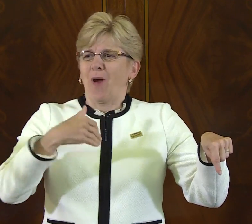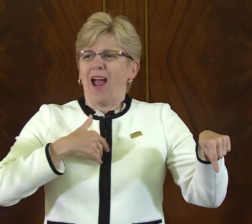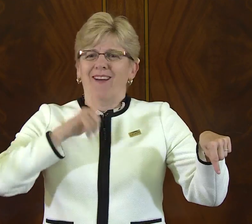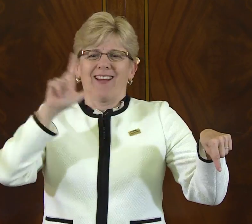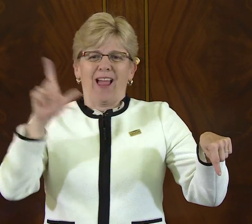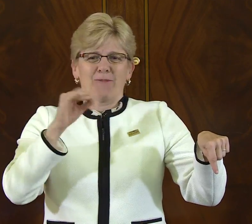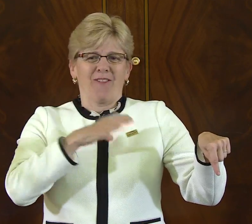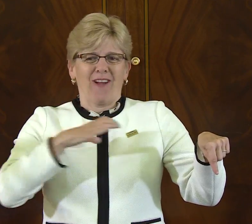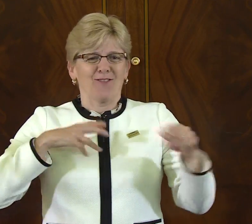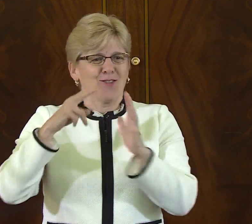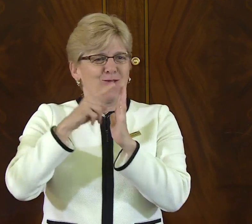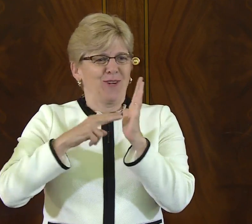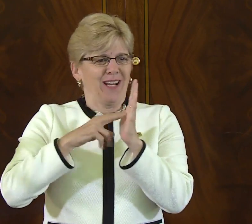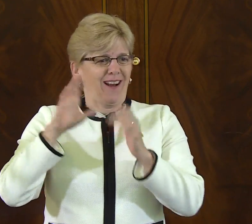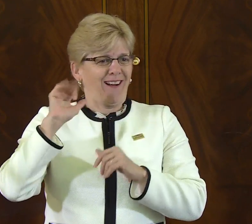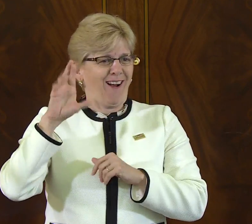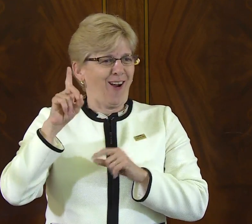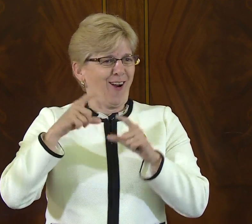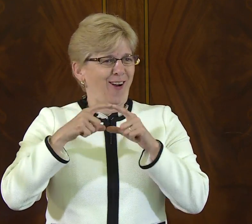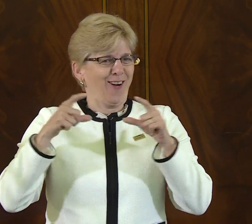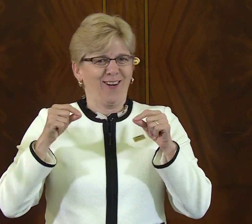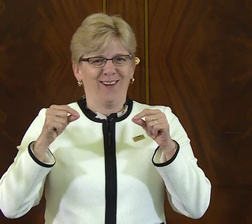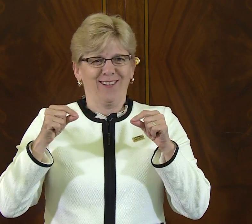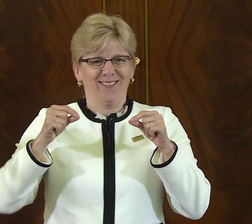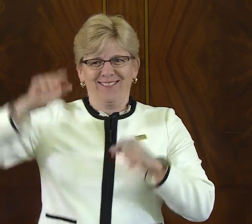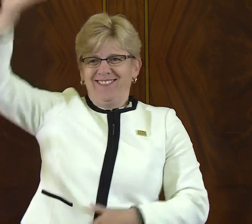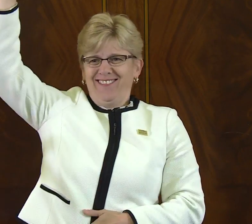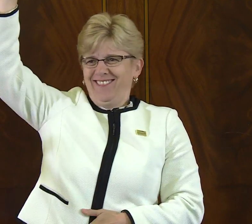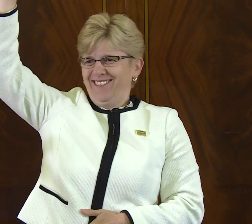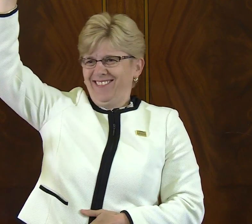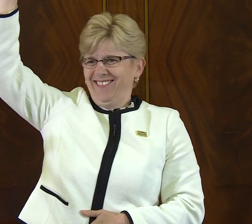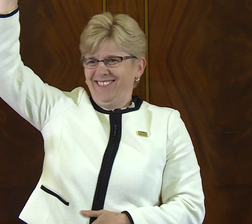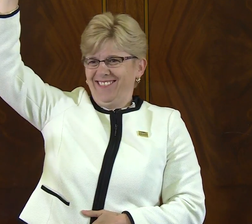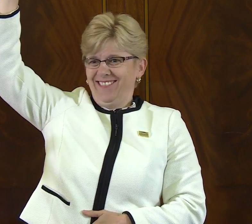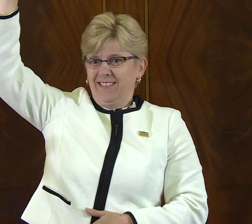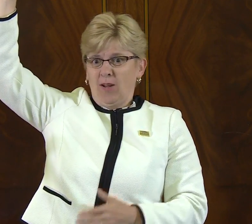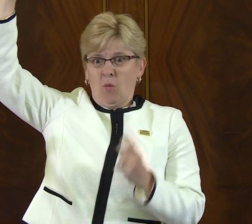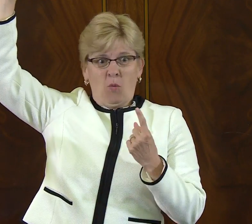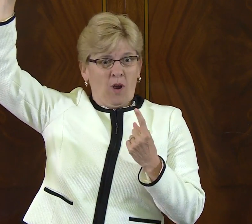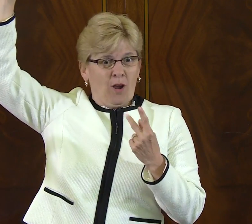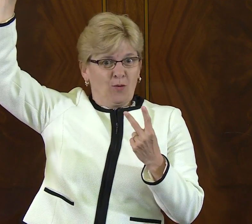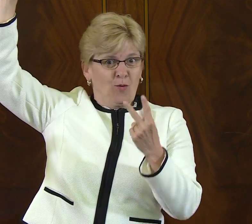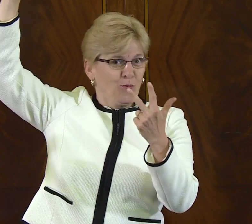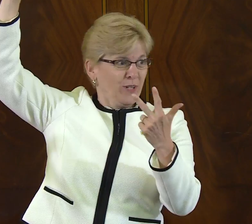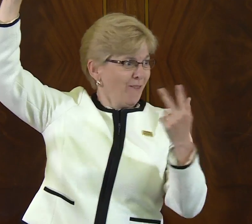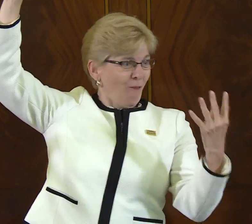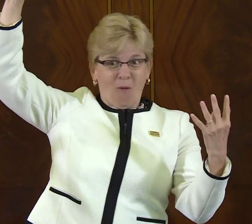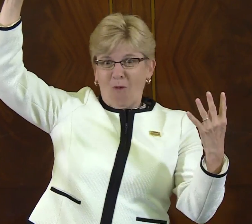So the first question I have is how many of you have a Library of Congress reading card? Let me see a show of hands.